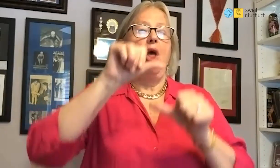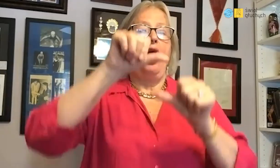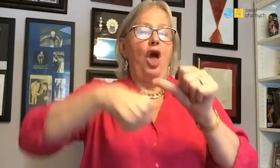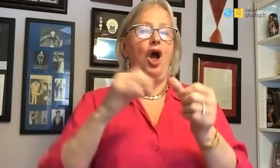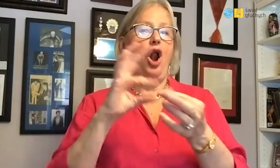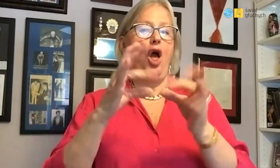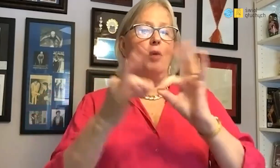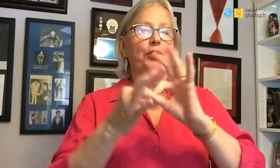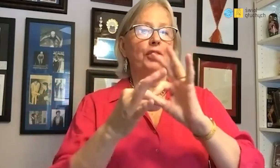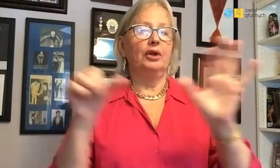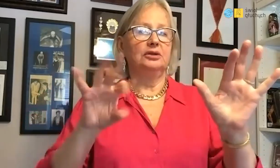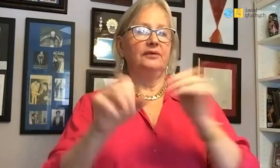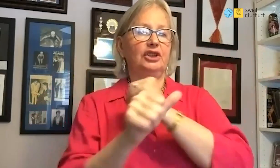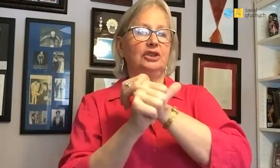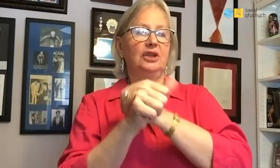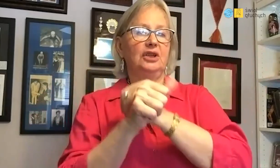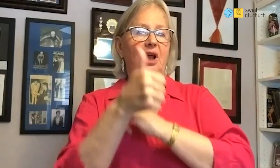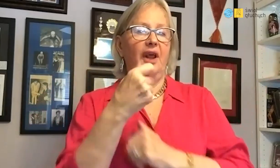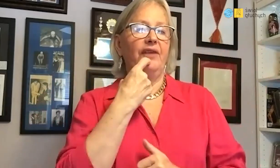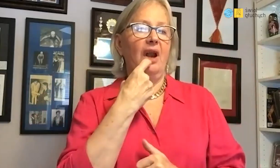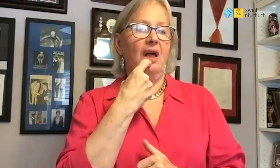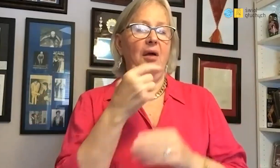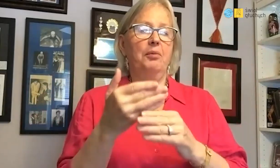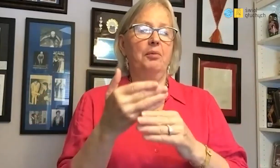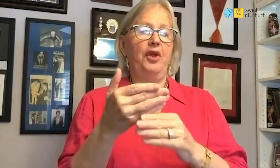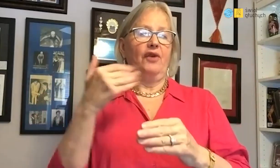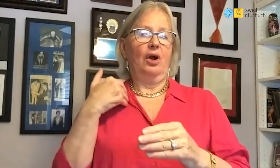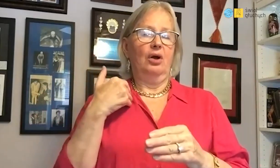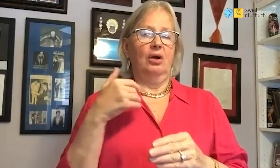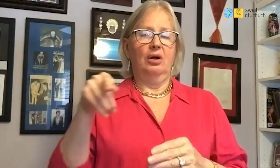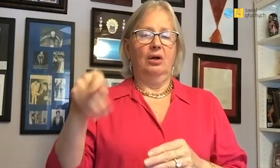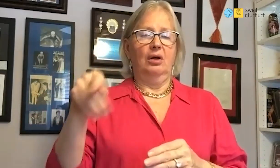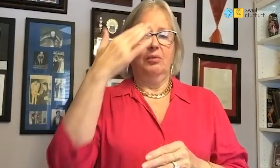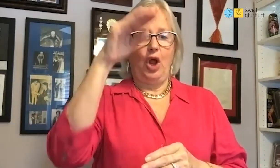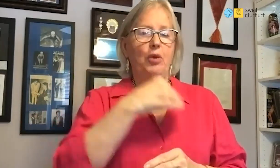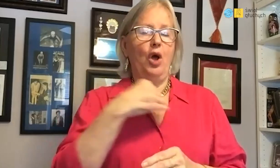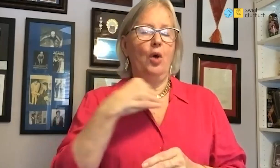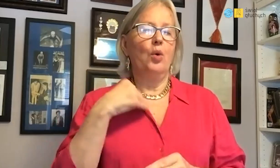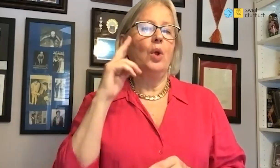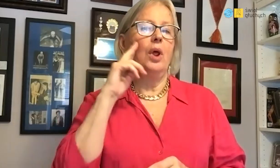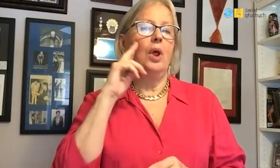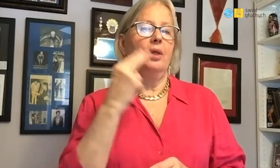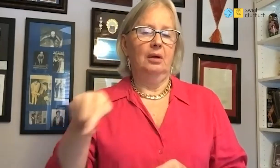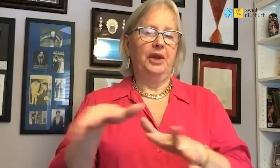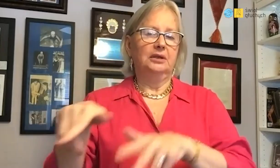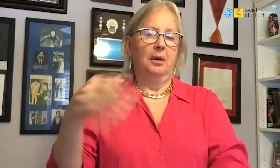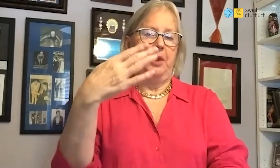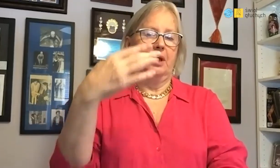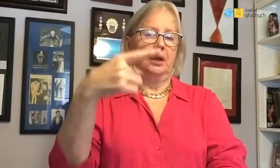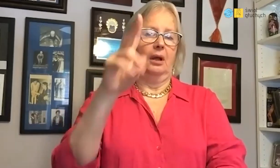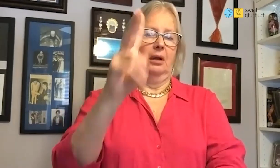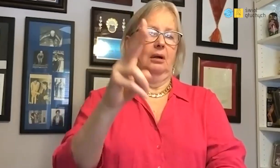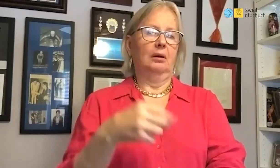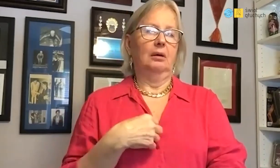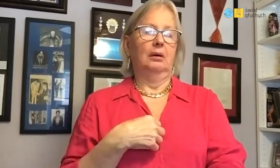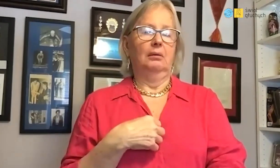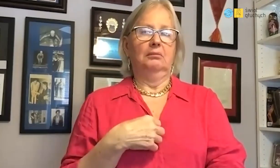A year later, in April 1961,the Olympic Games took place in the MDK building.